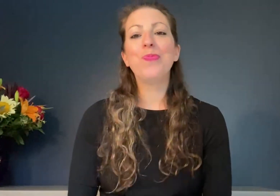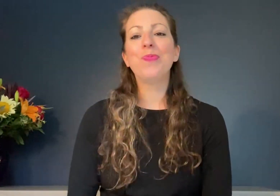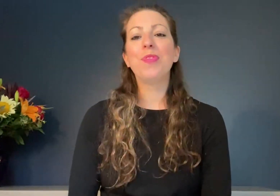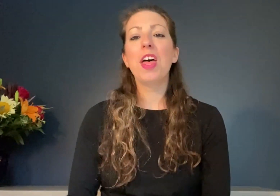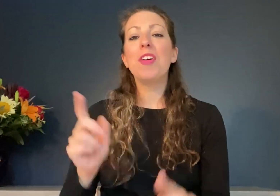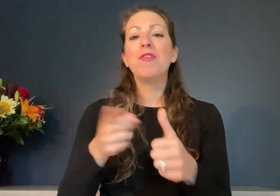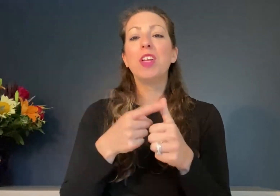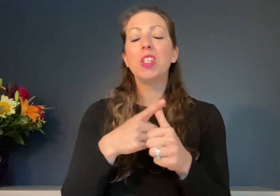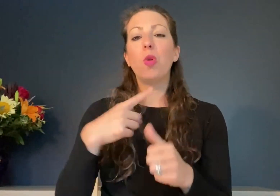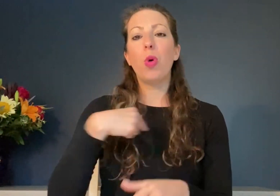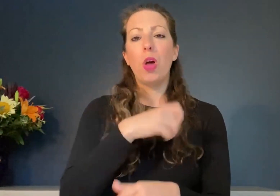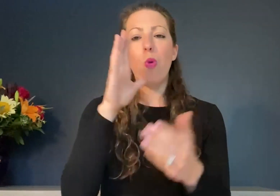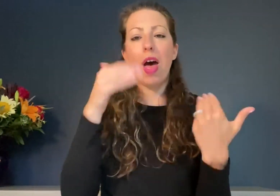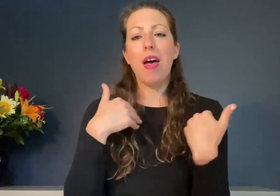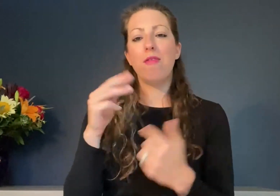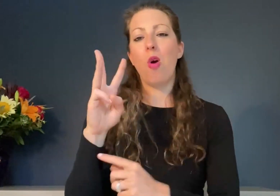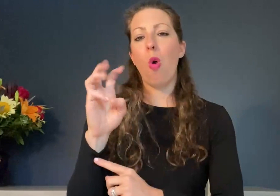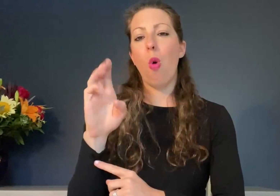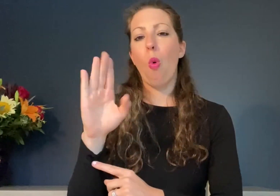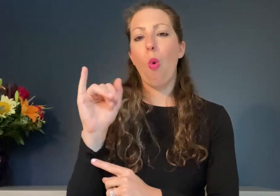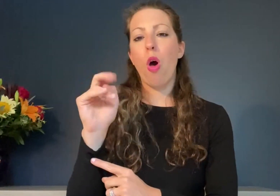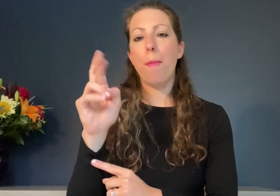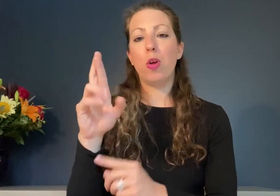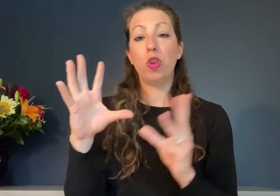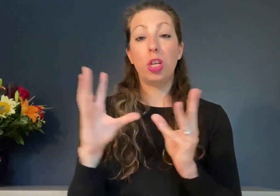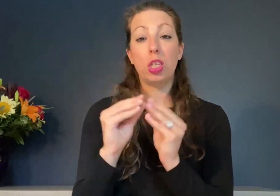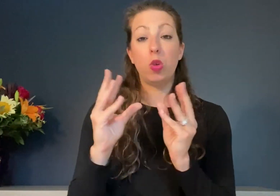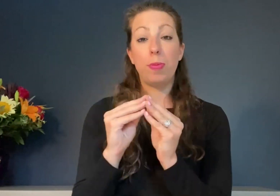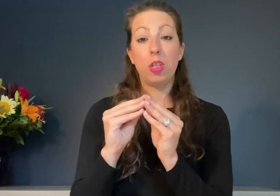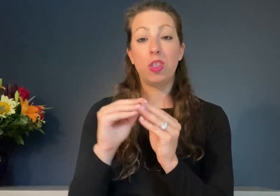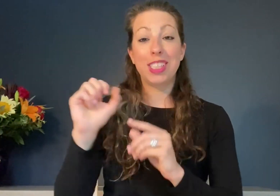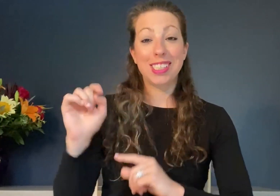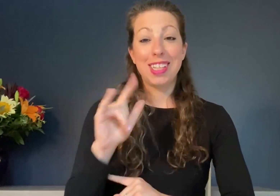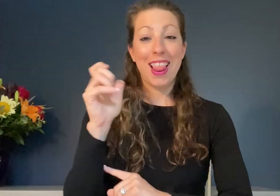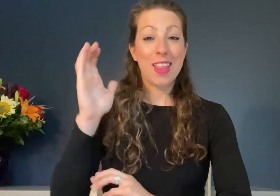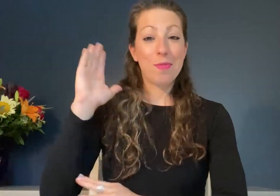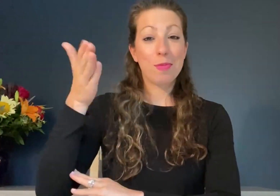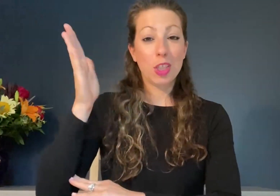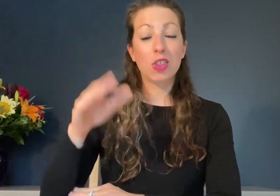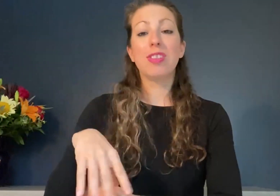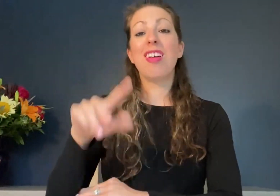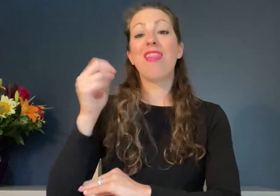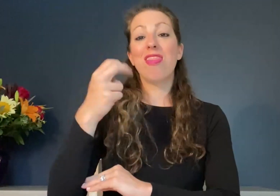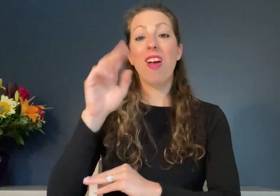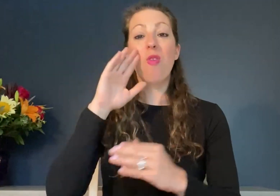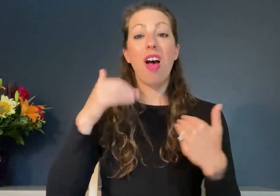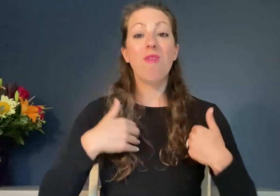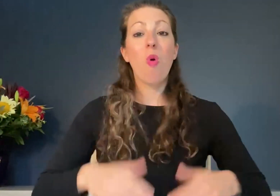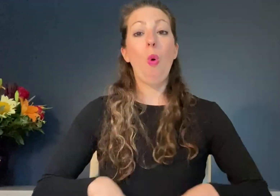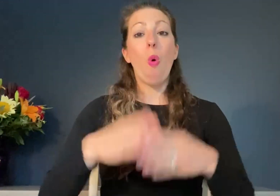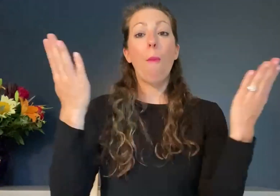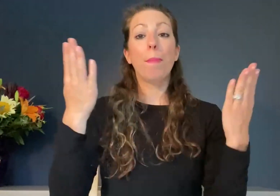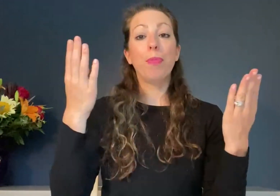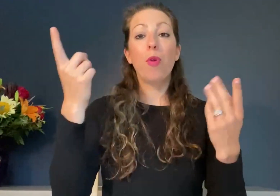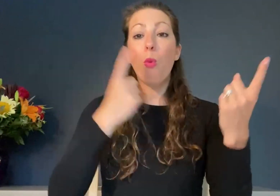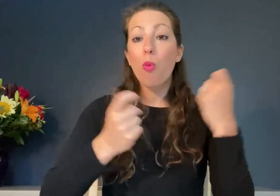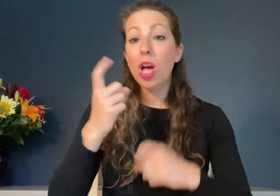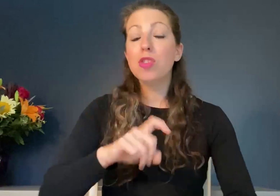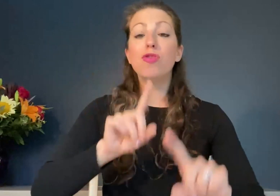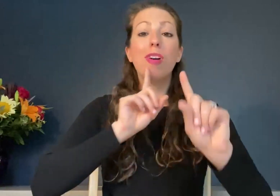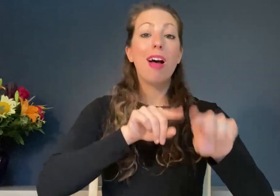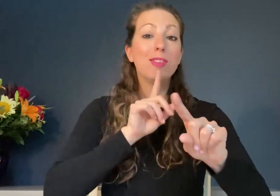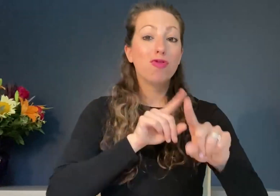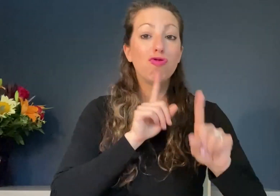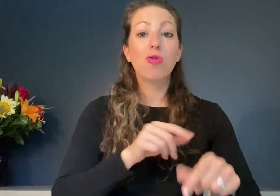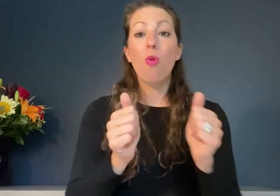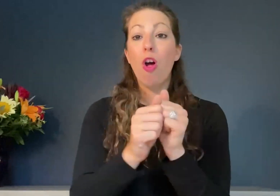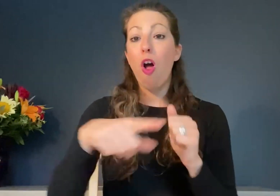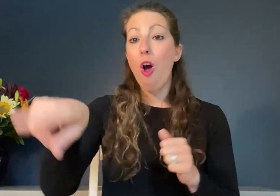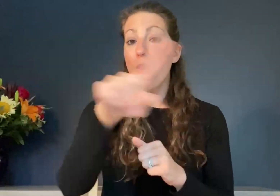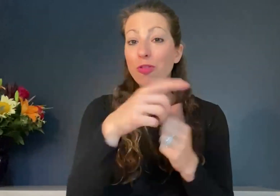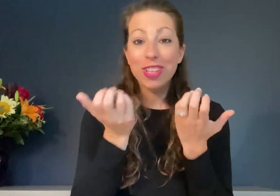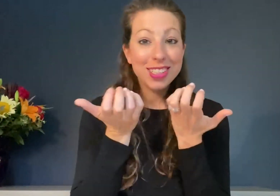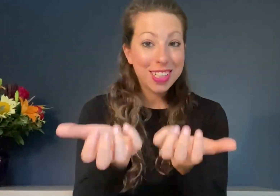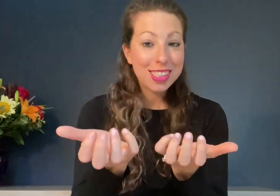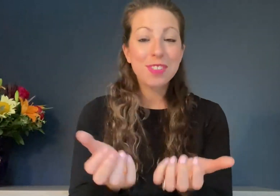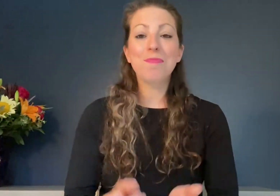We will have a webinar style presentation first then allow Q&A session with the audience.